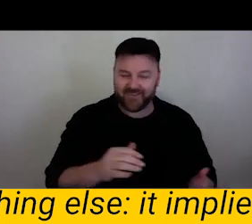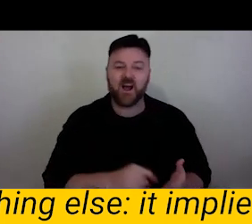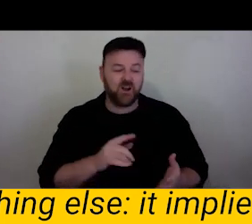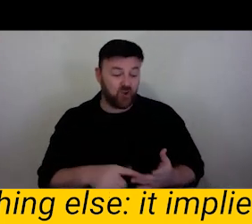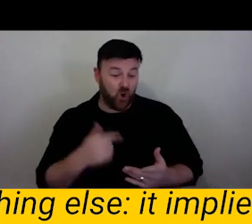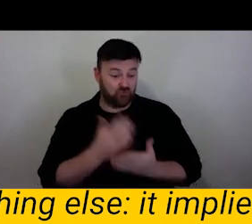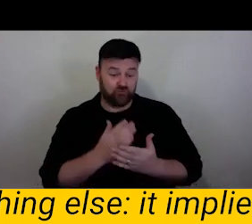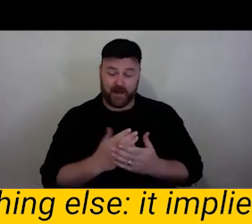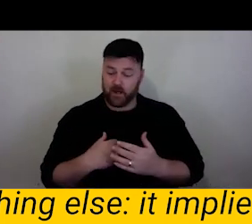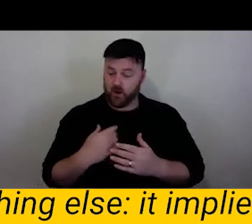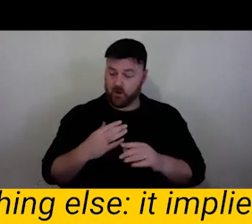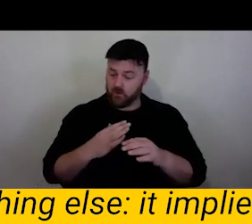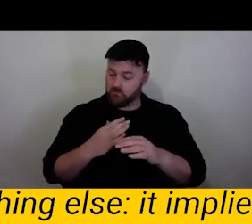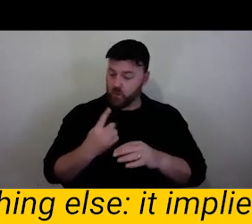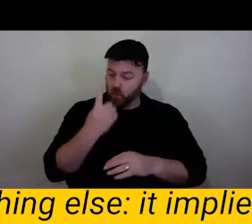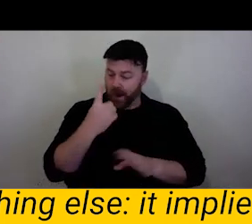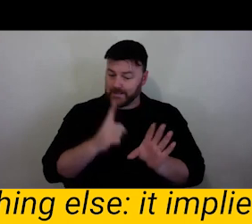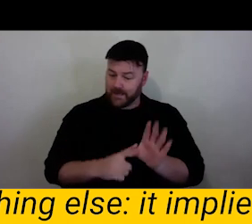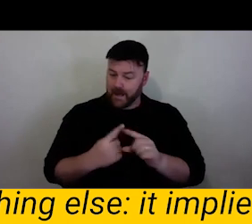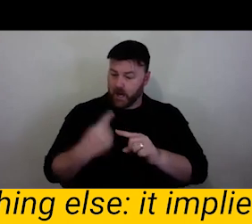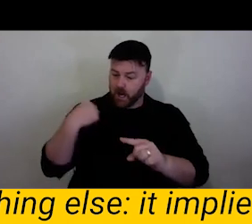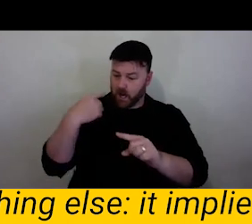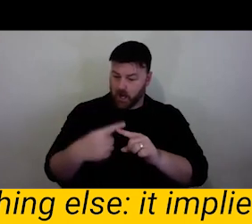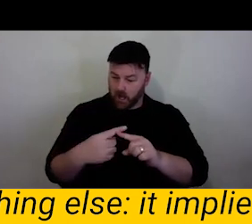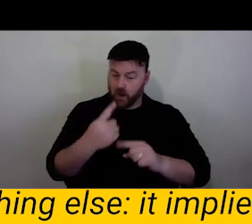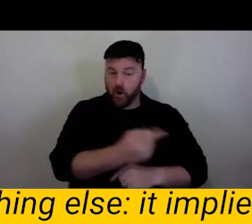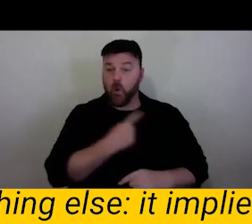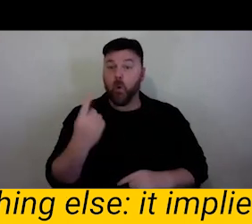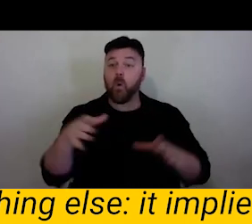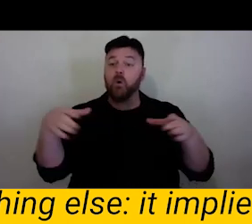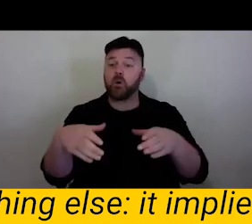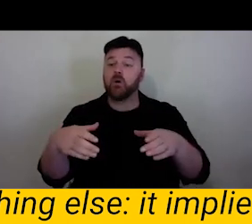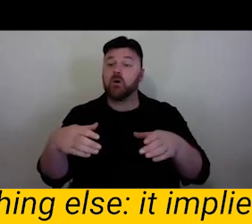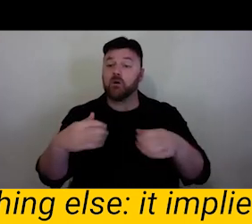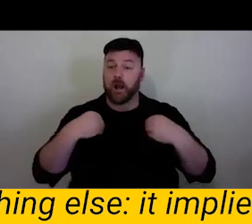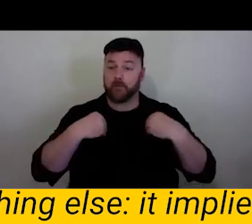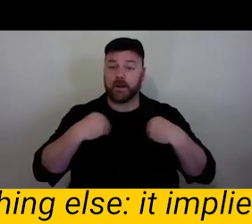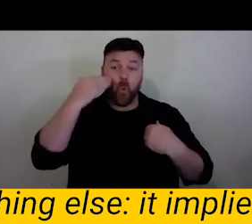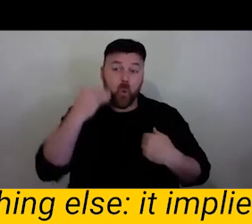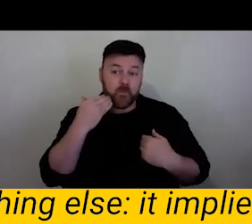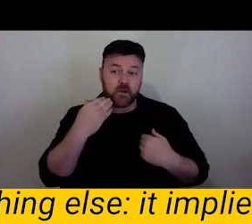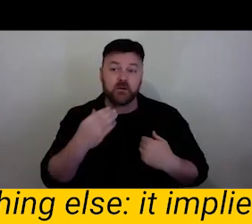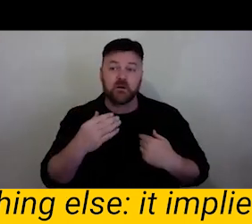We all are women in our mid to late 30s. There is myself and I come from